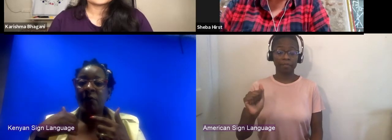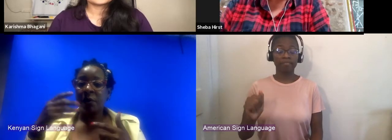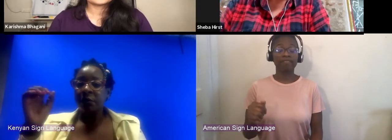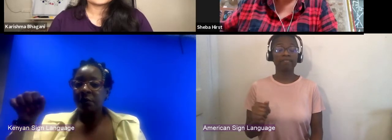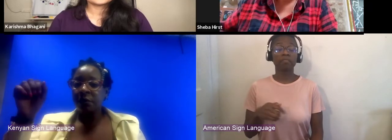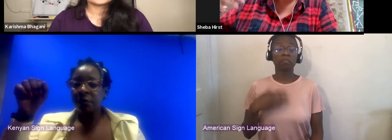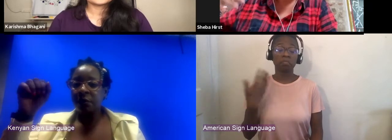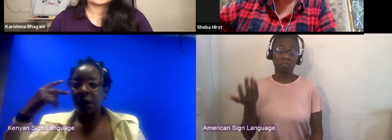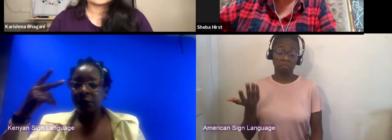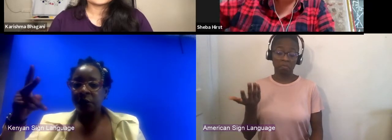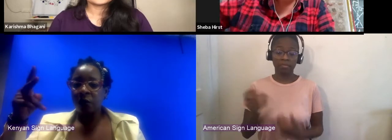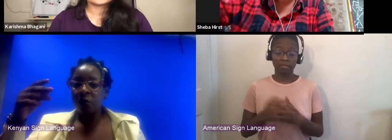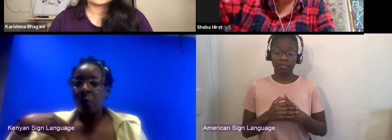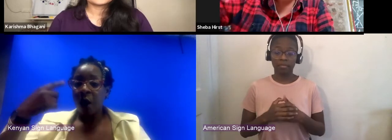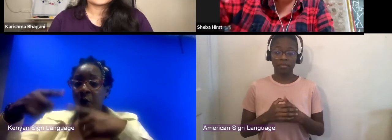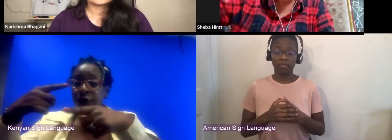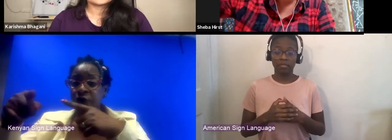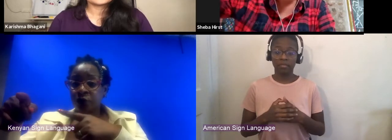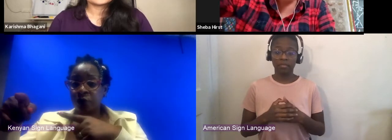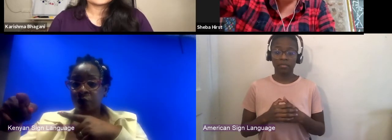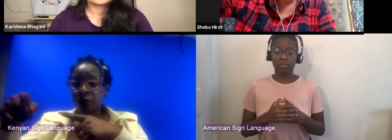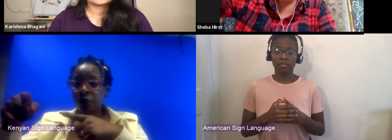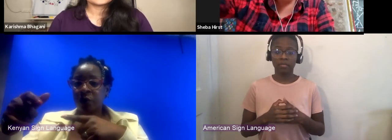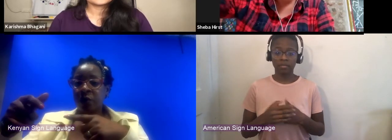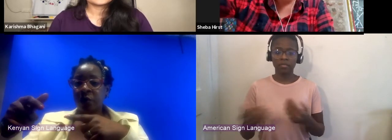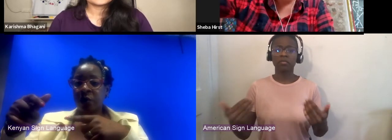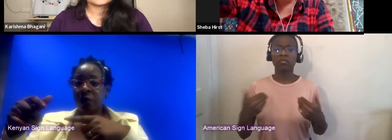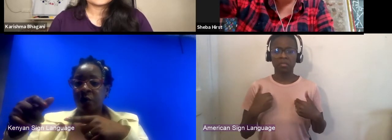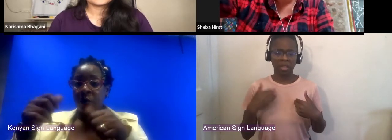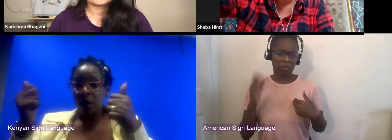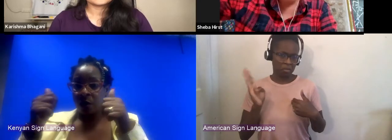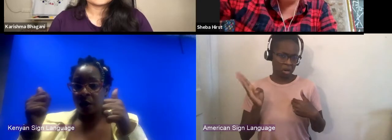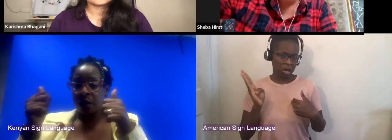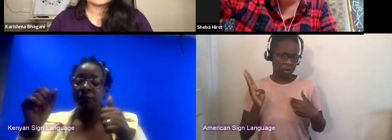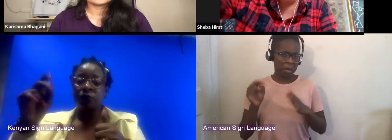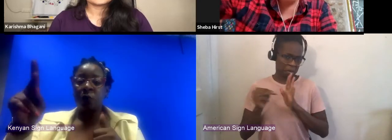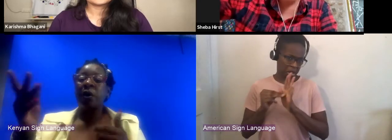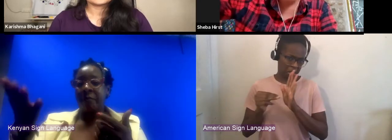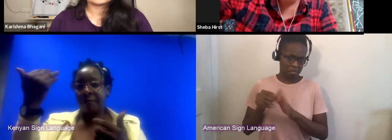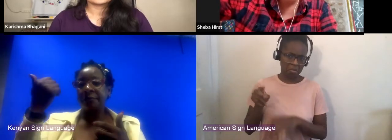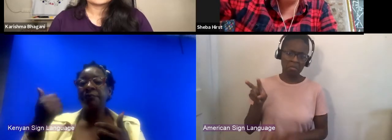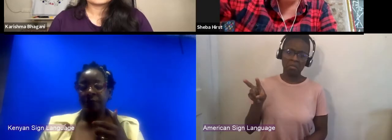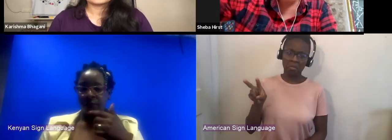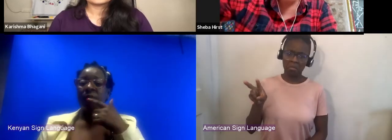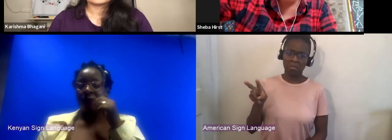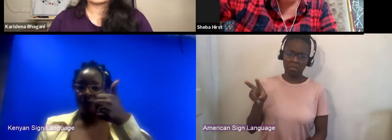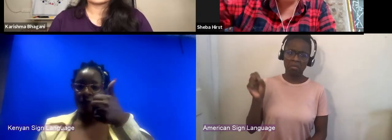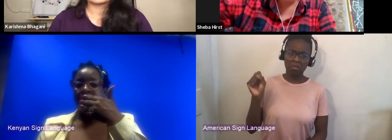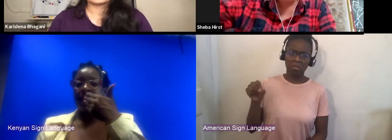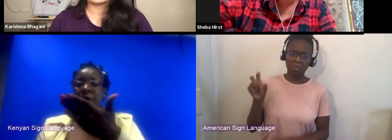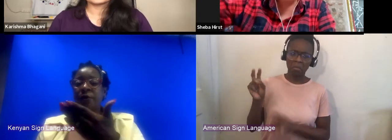I think that you have that Broadway model there as a reference point of what one society has done with its thing and do something